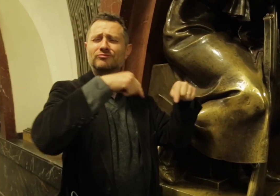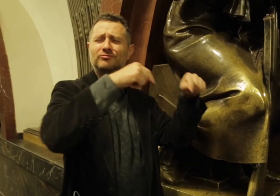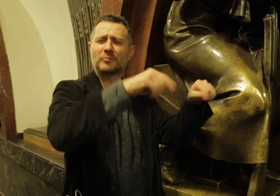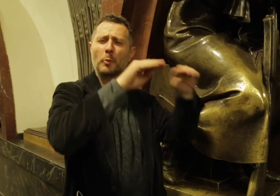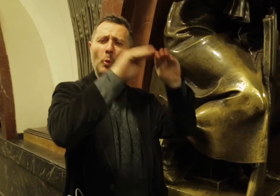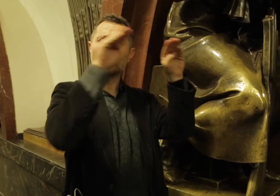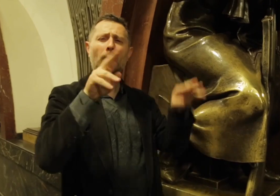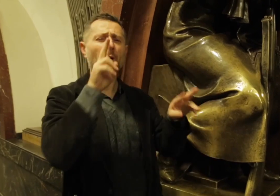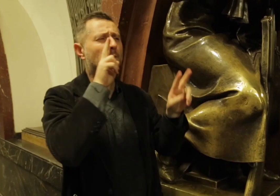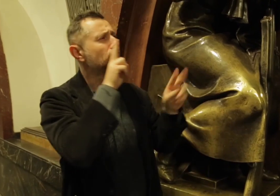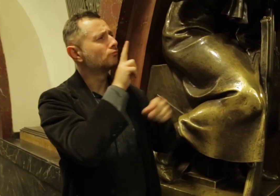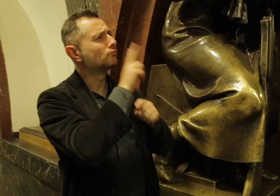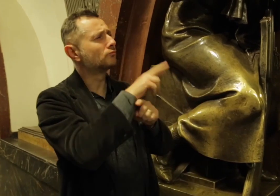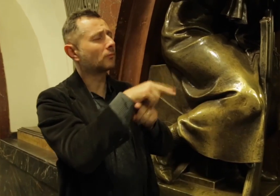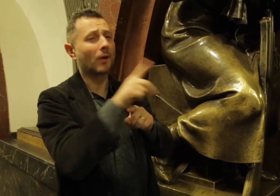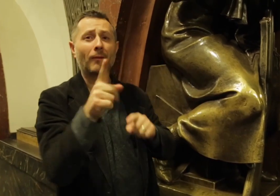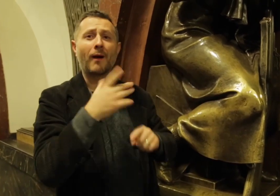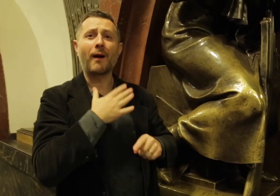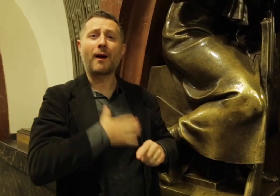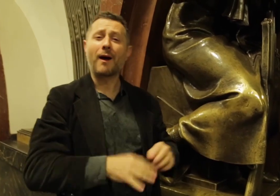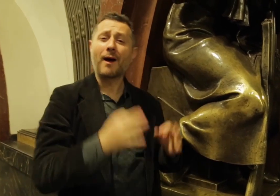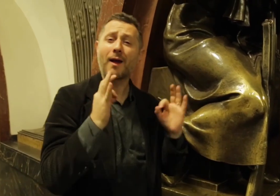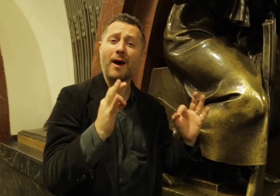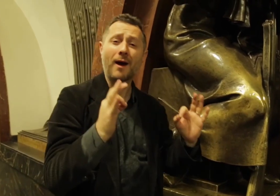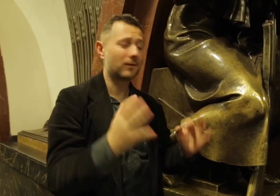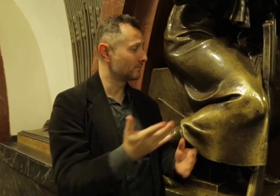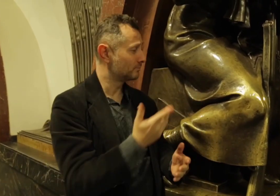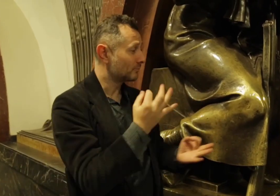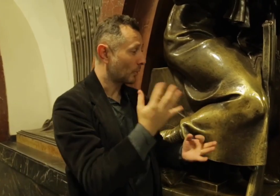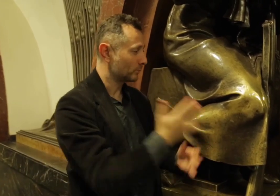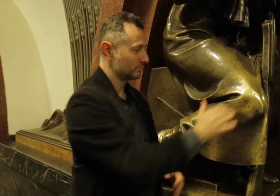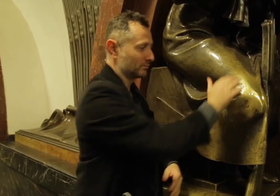in Moscow. It is like you are in